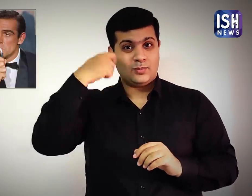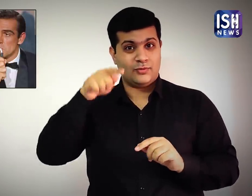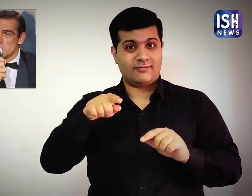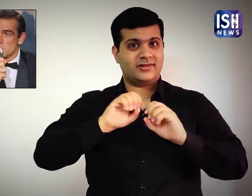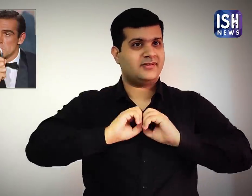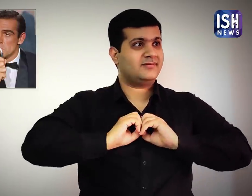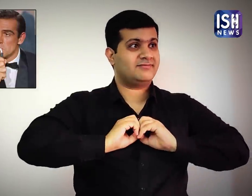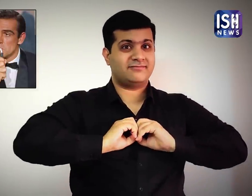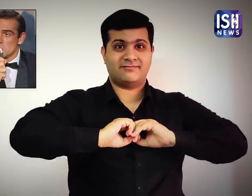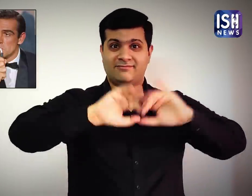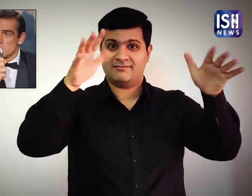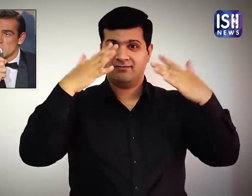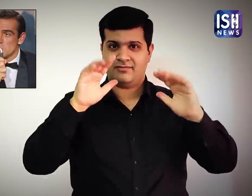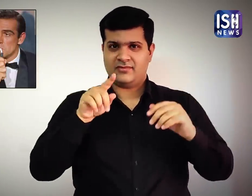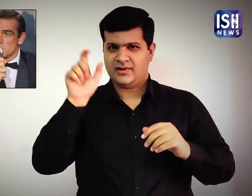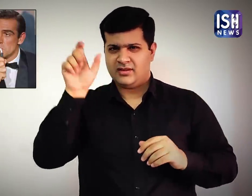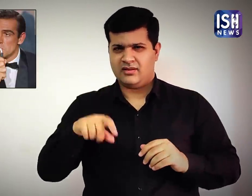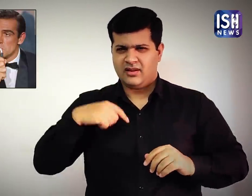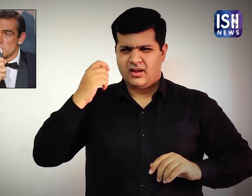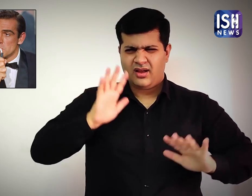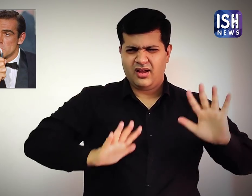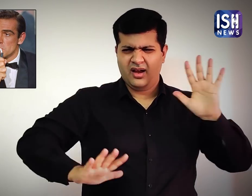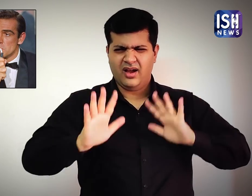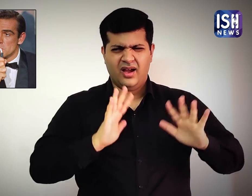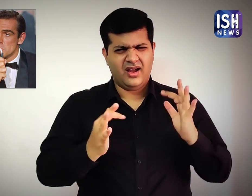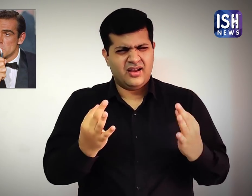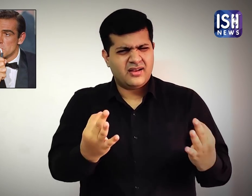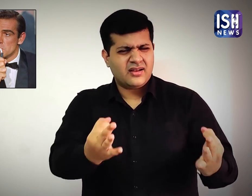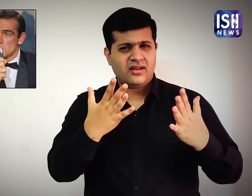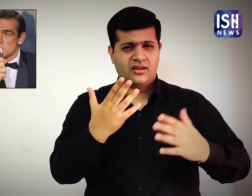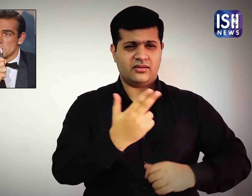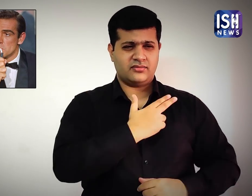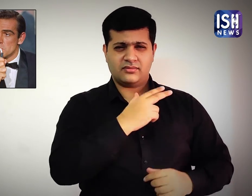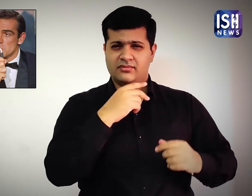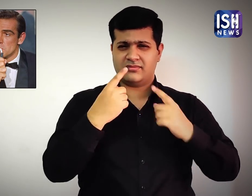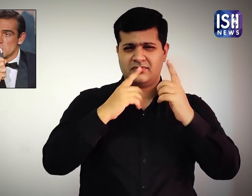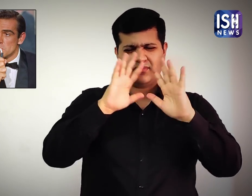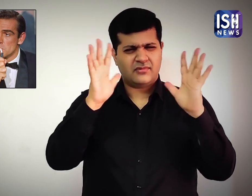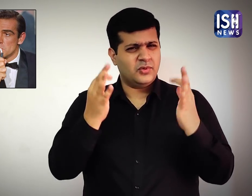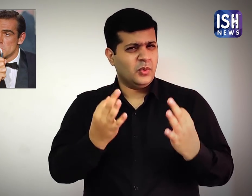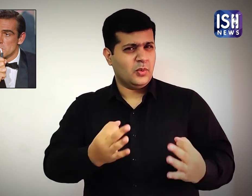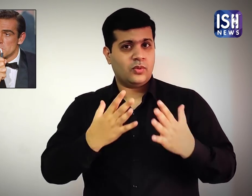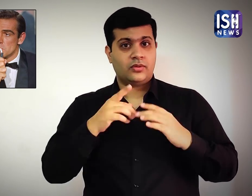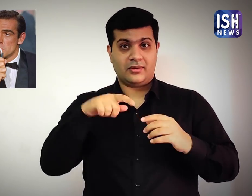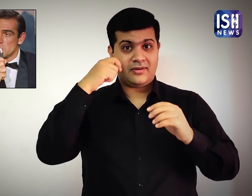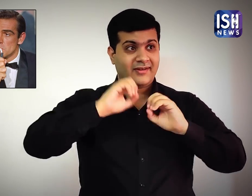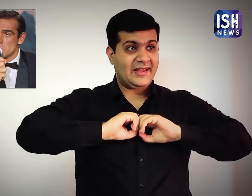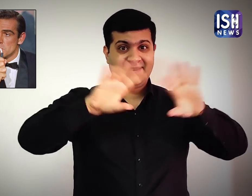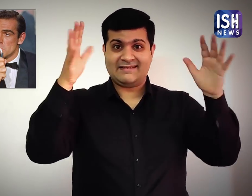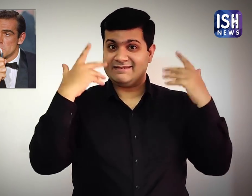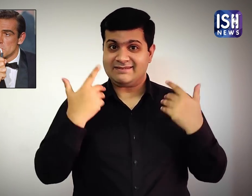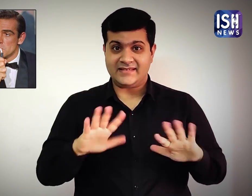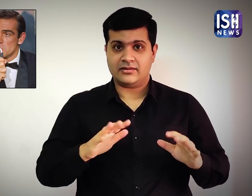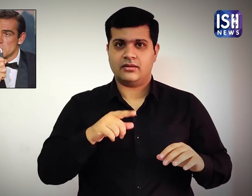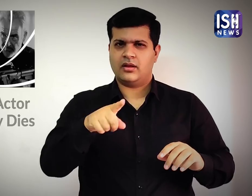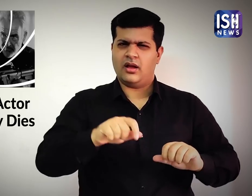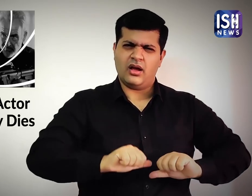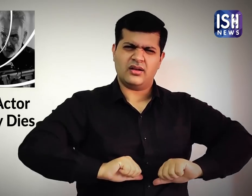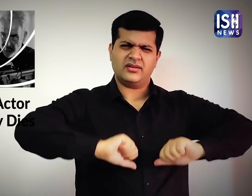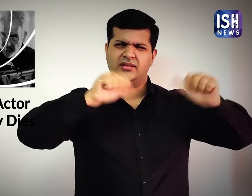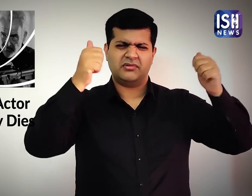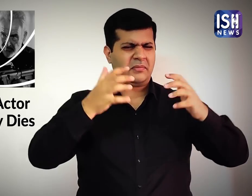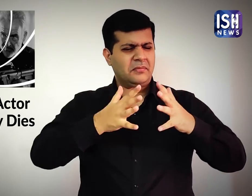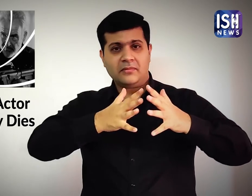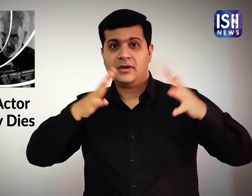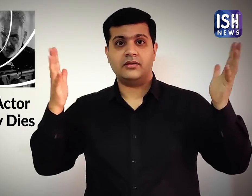When the movie was released, Connery's fabulous acting led to the film being a super hit.